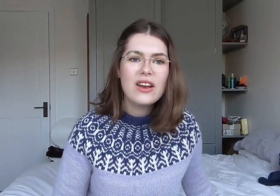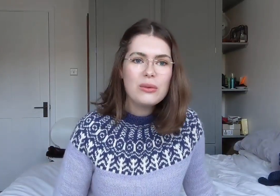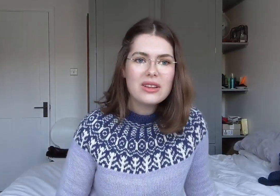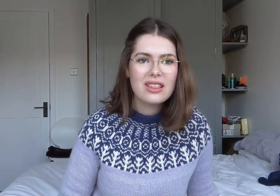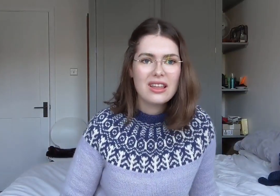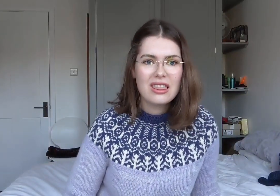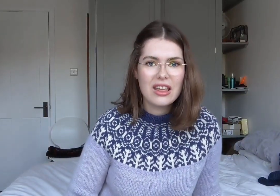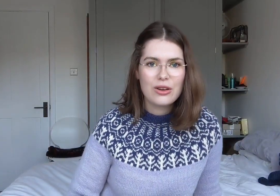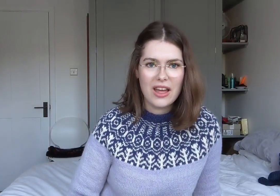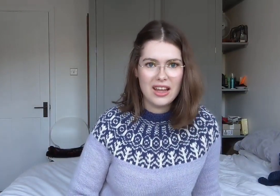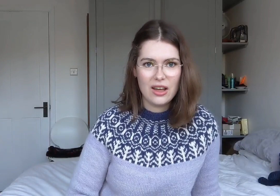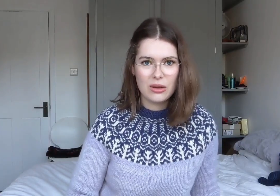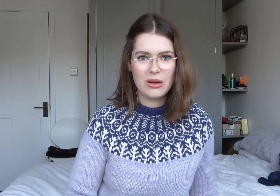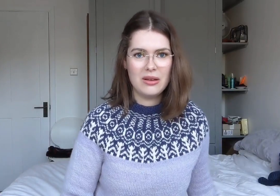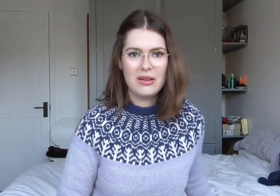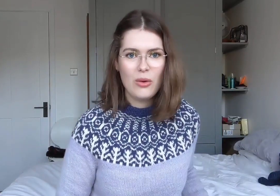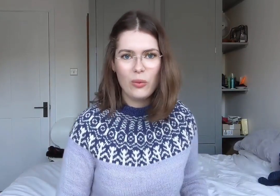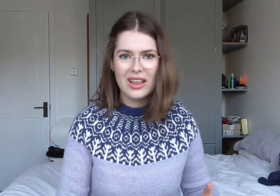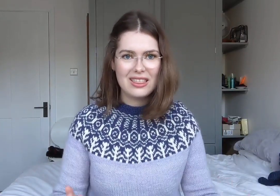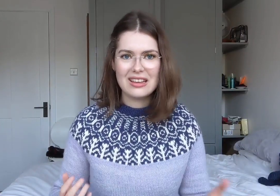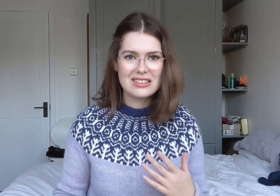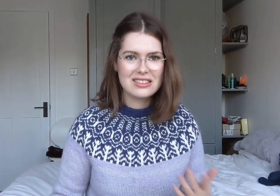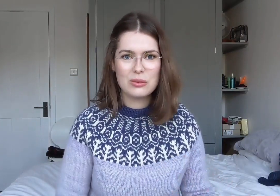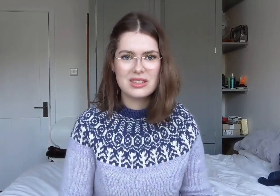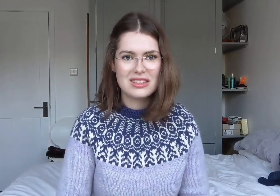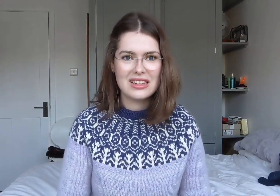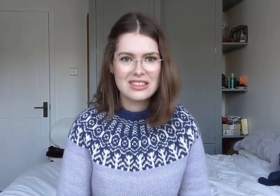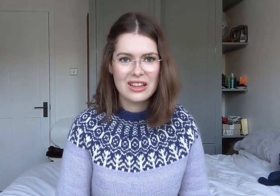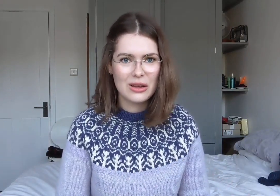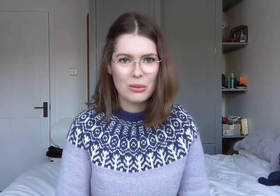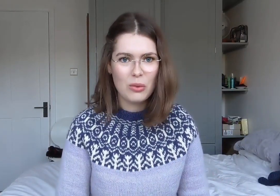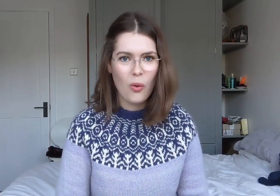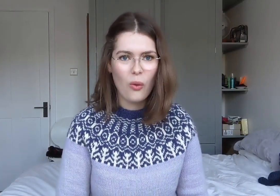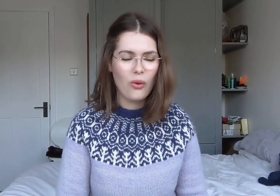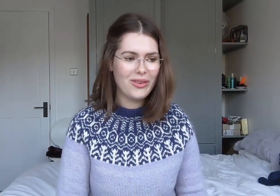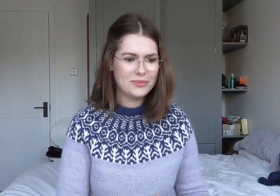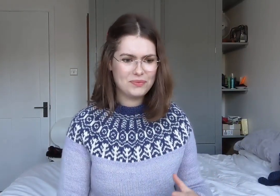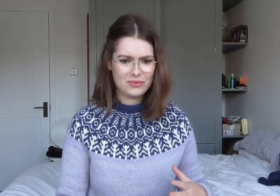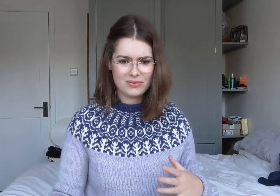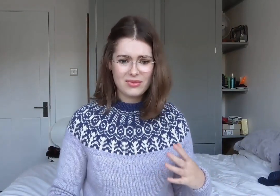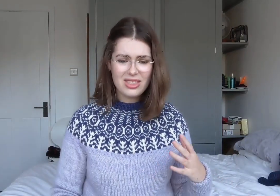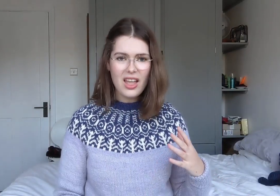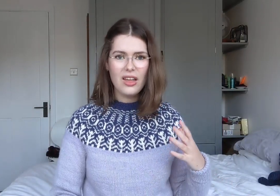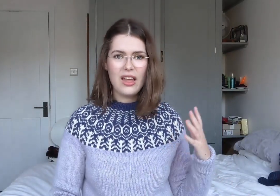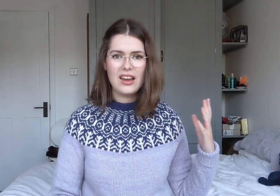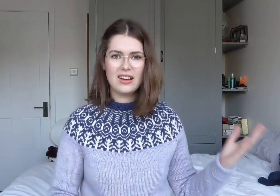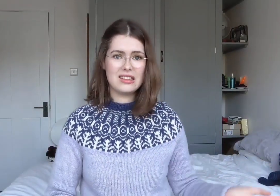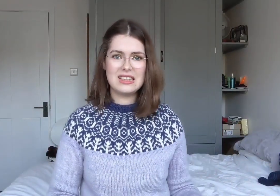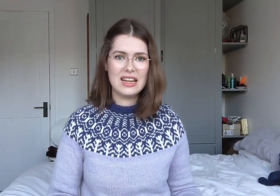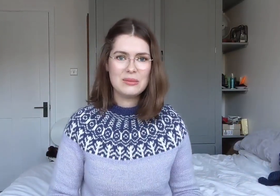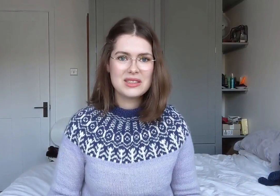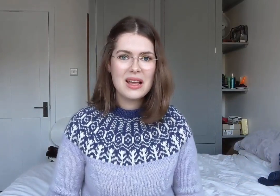If anyone can think of some other weird things that someone's said to them or any other tips